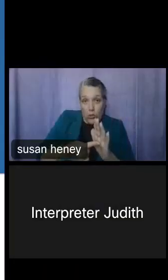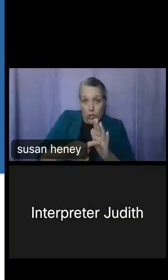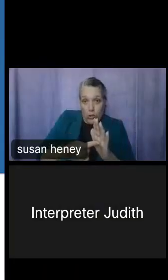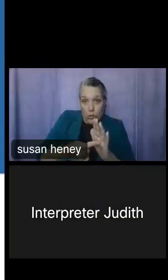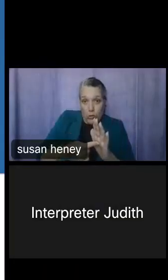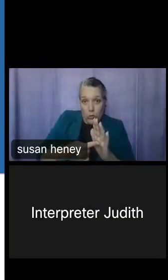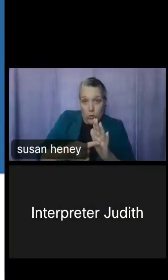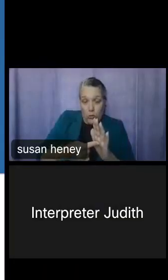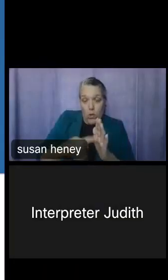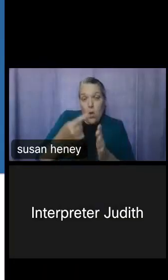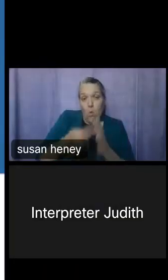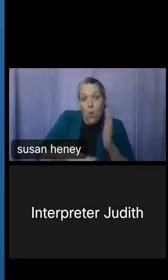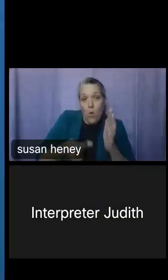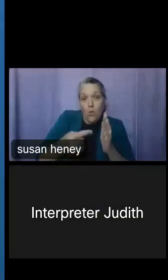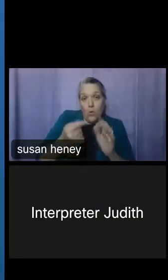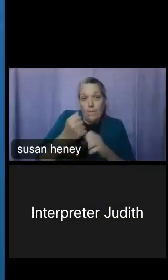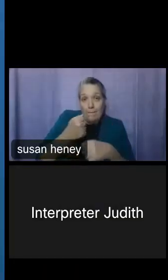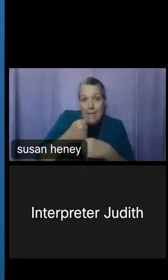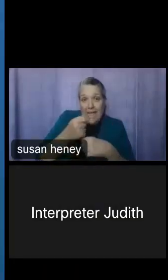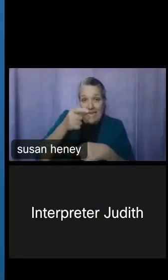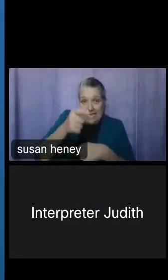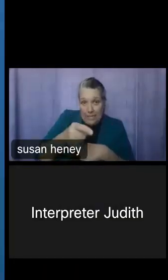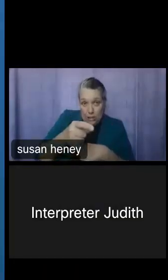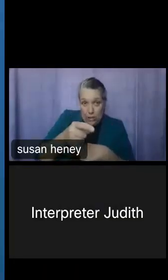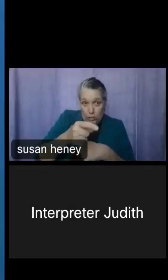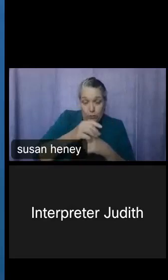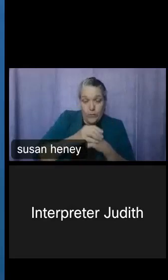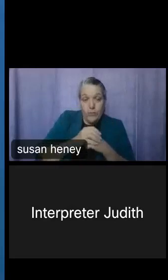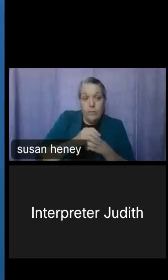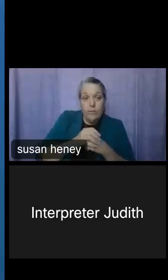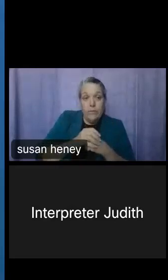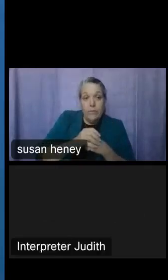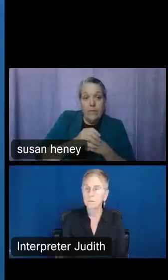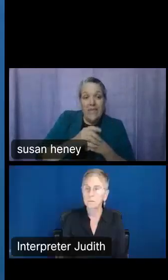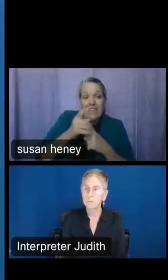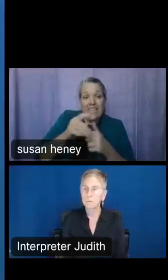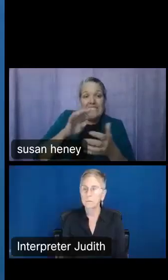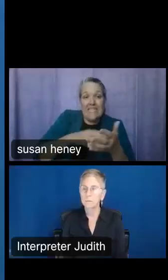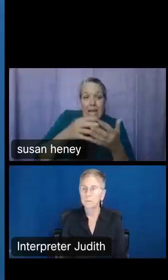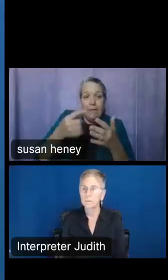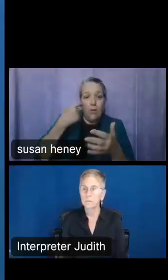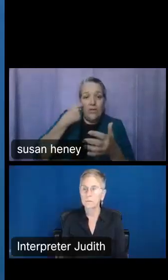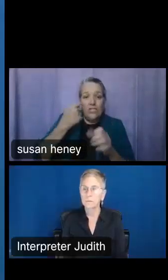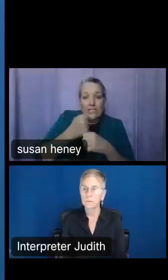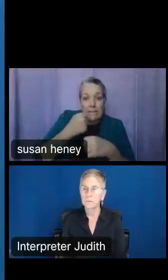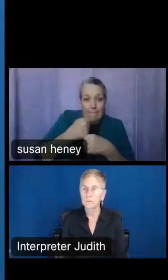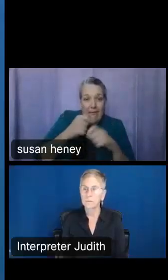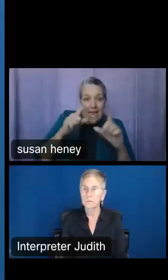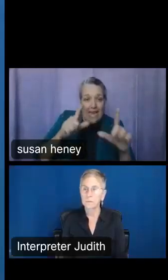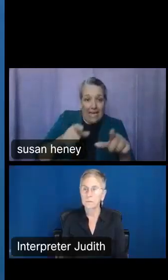we created here, and this was the table that we just created on the screen that we will